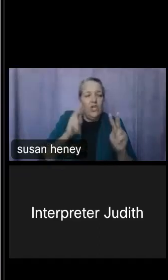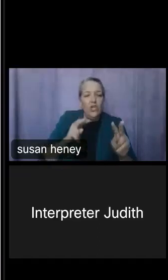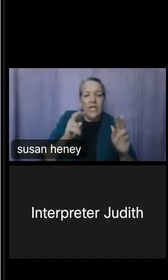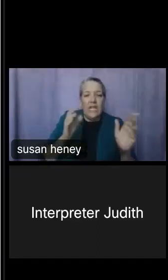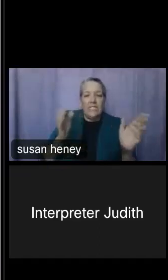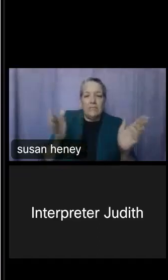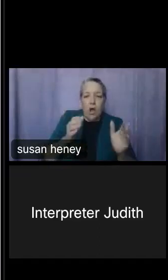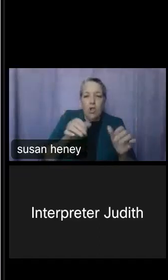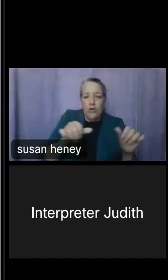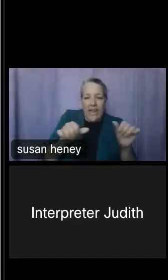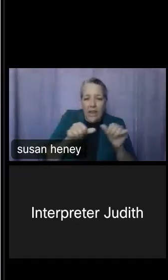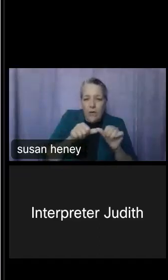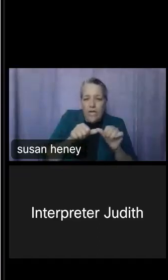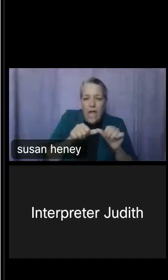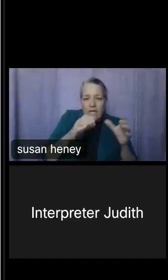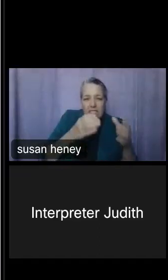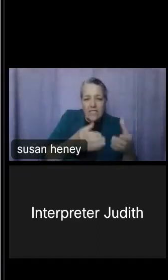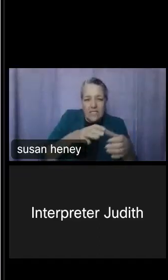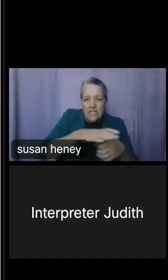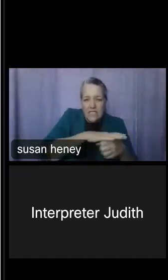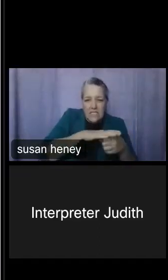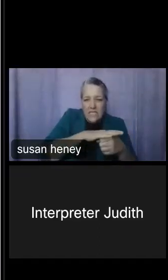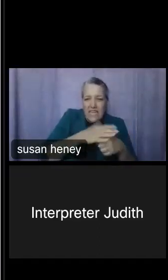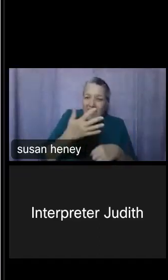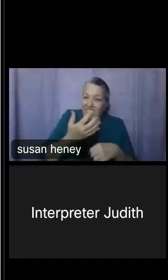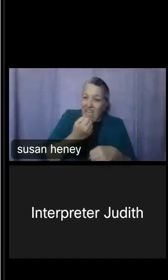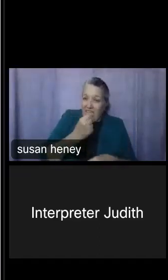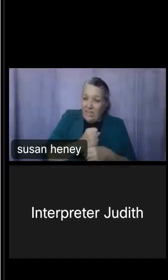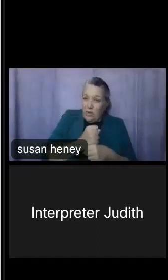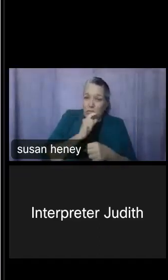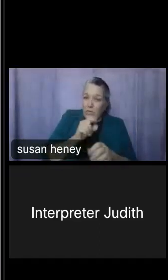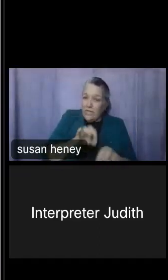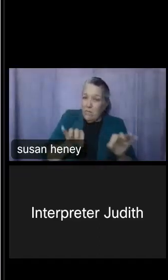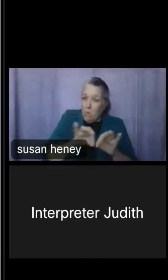census tracts, those five-year estimates are really key. And if you ever need any help